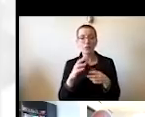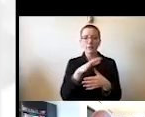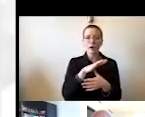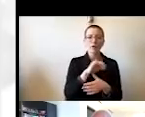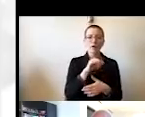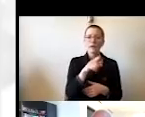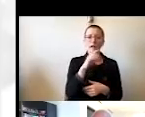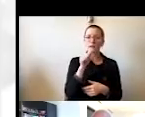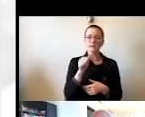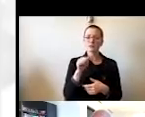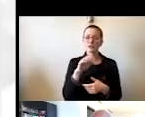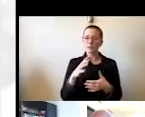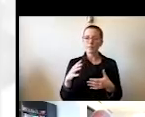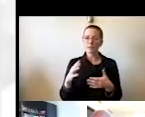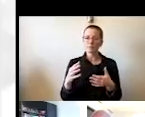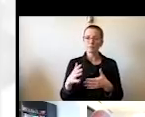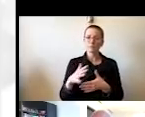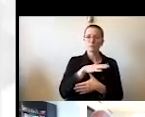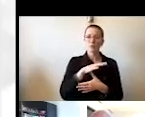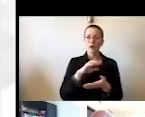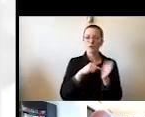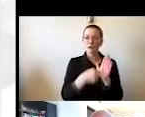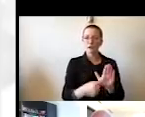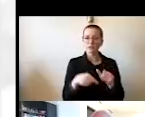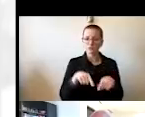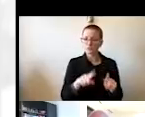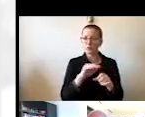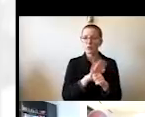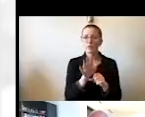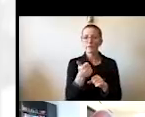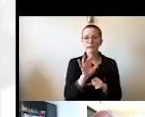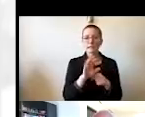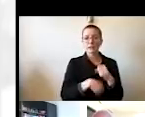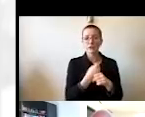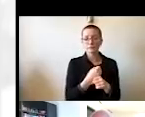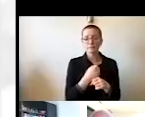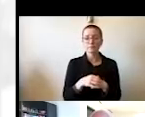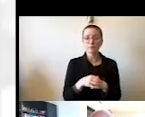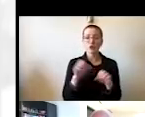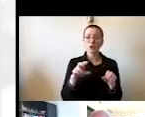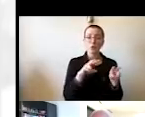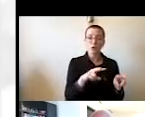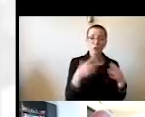in our actions during this COVID-19 year. From health and wellness to innovation discoveries